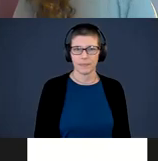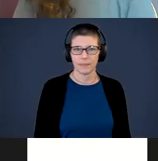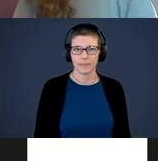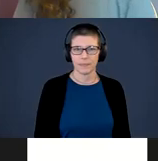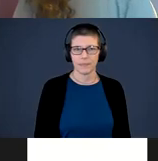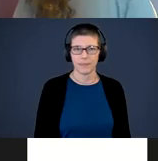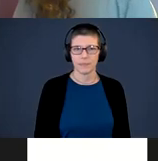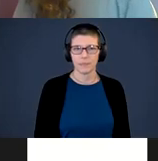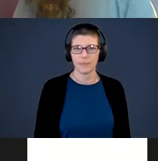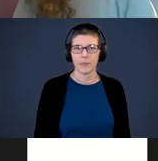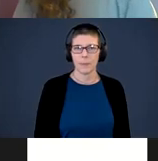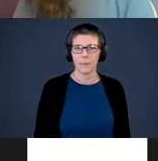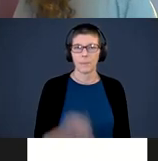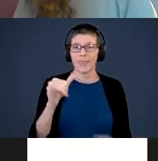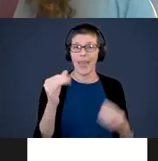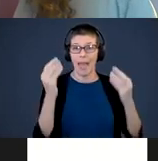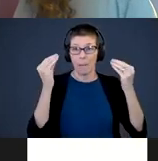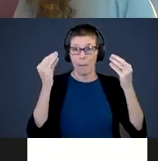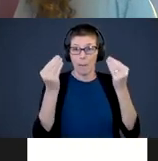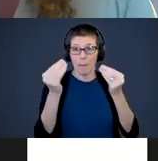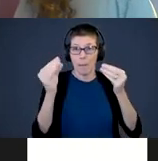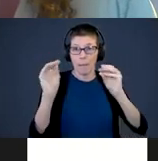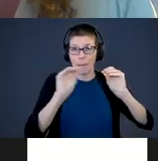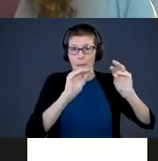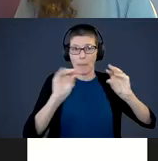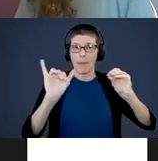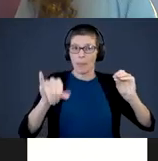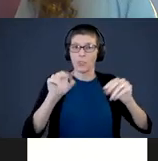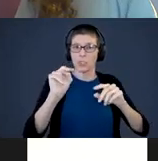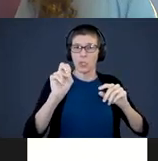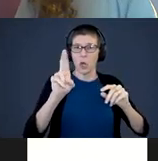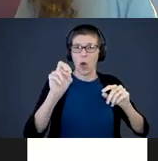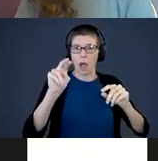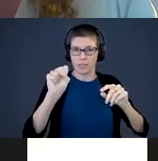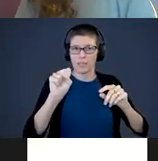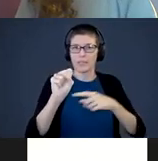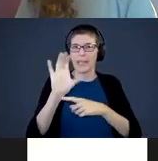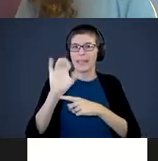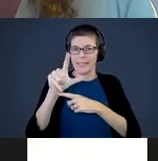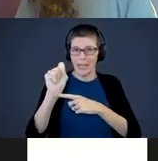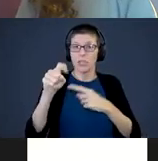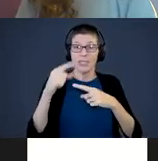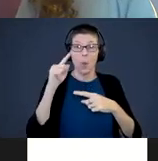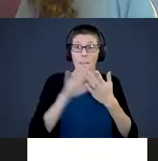The areas that are lit up are neurons or cells. You see when they turn a bright yellow,